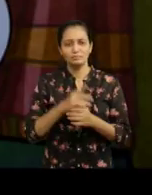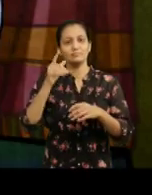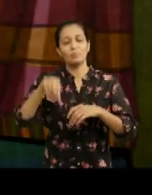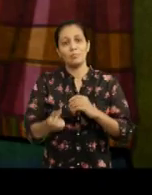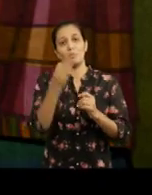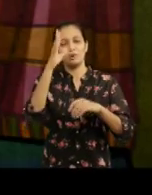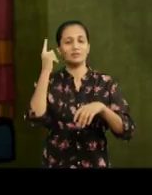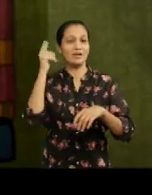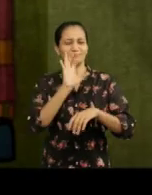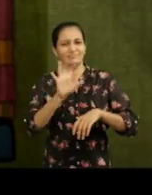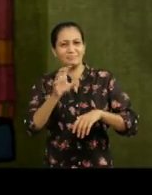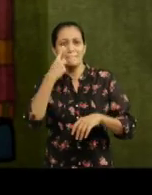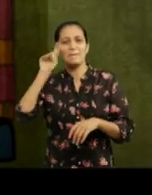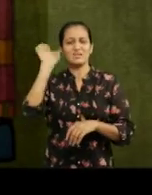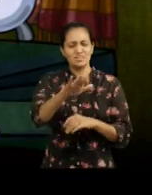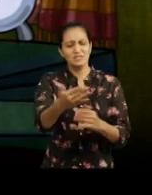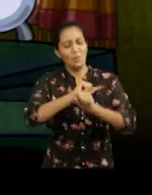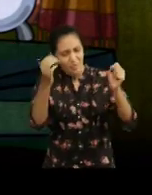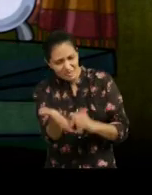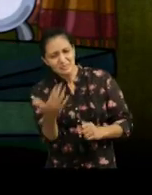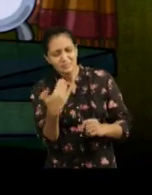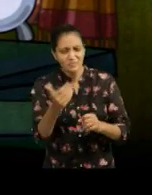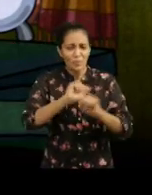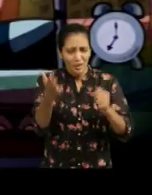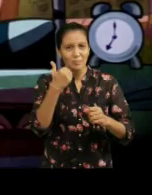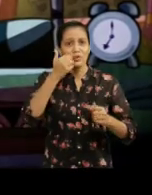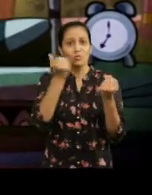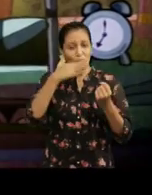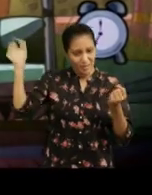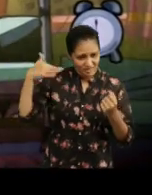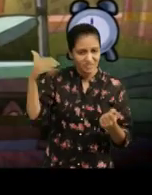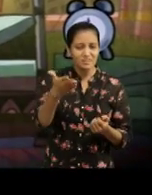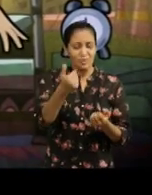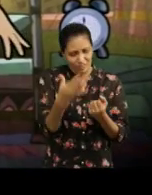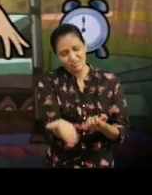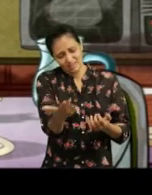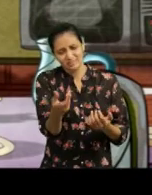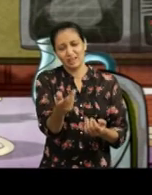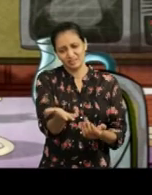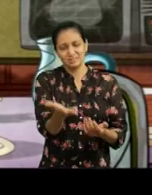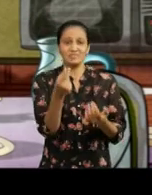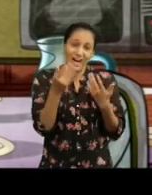(Sound of the alarm clock) (Roshan’s mother) Roshan, beta get up, the bus will be here soon beta. Hurry up.